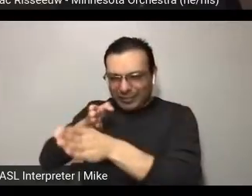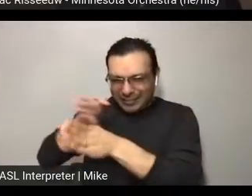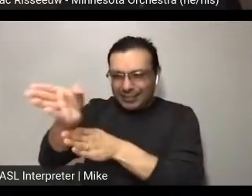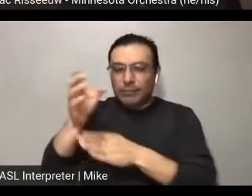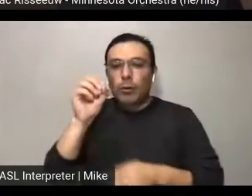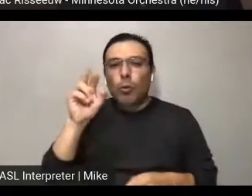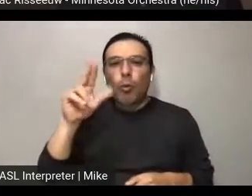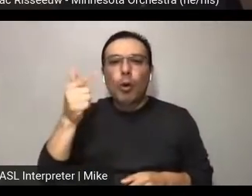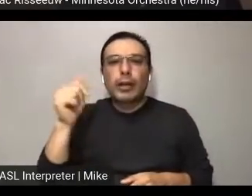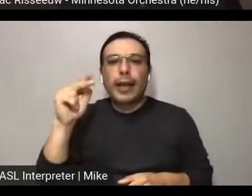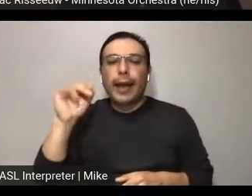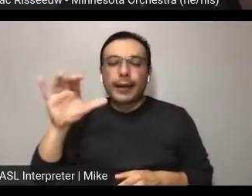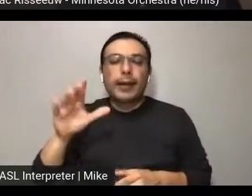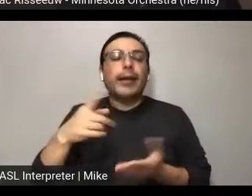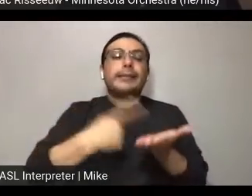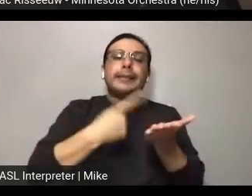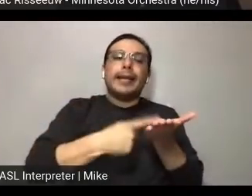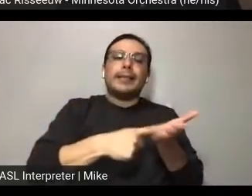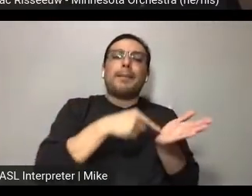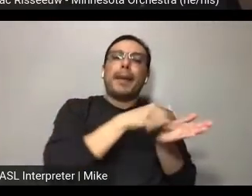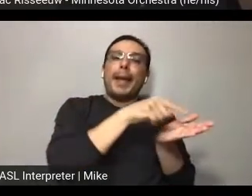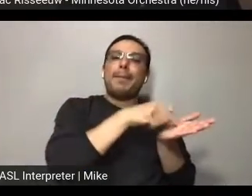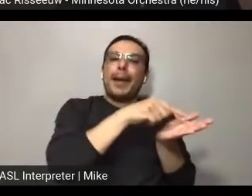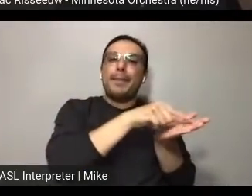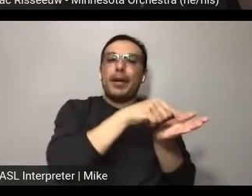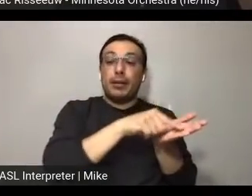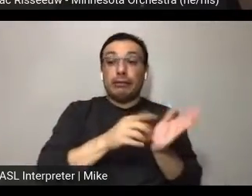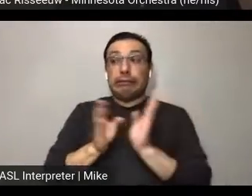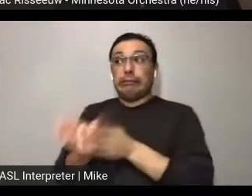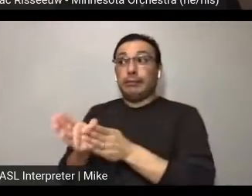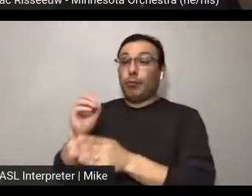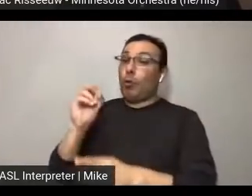a lot about paid, but. You know, organic's important, too!